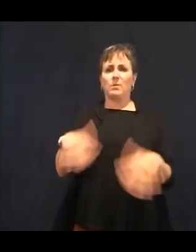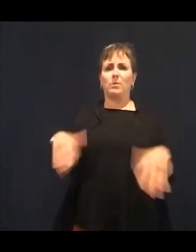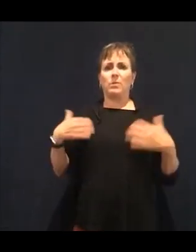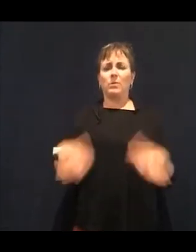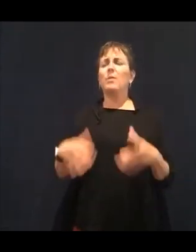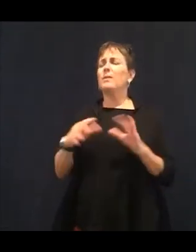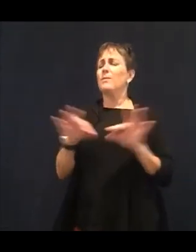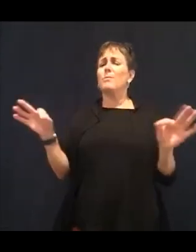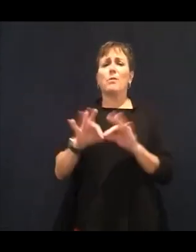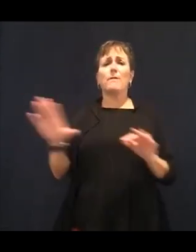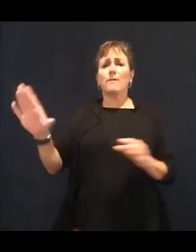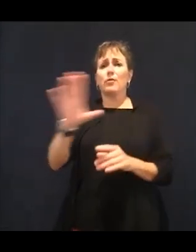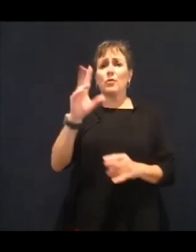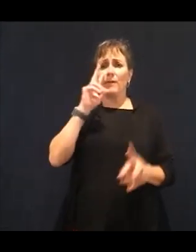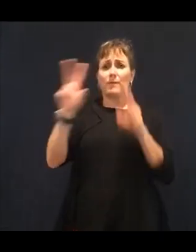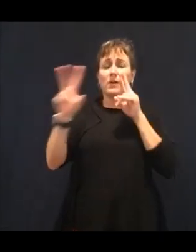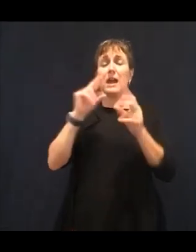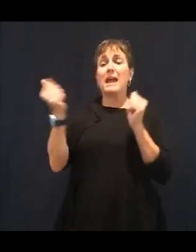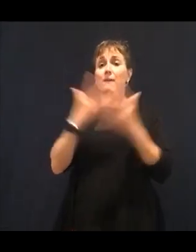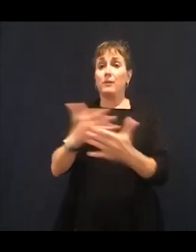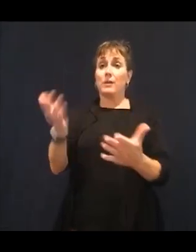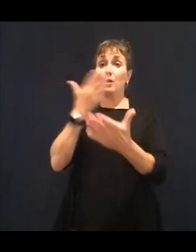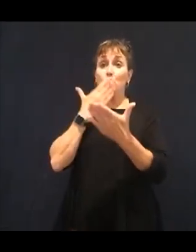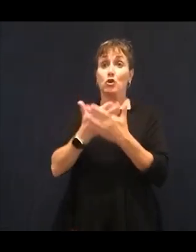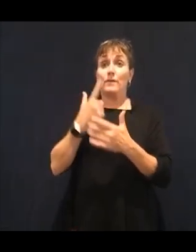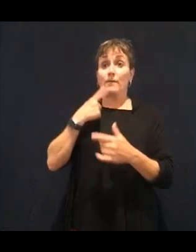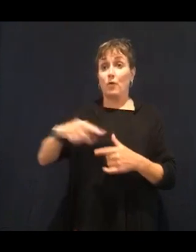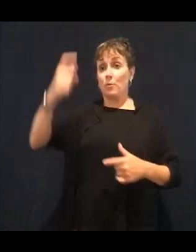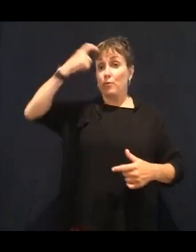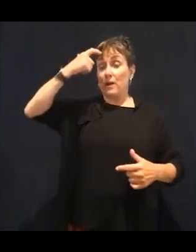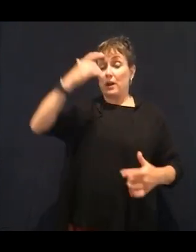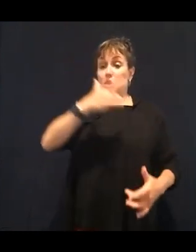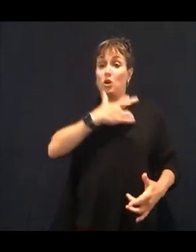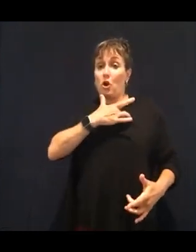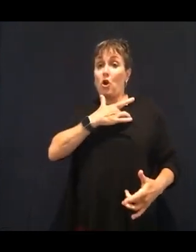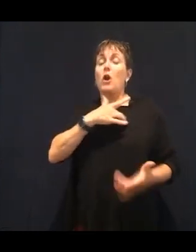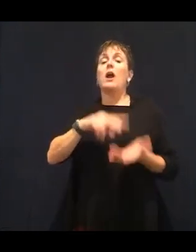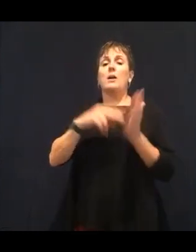you know foods already like walnuts that are good for your brain and your heart,